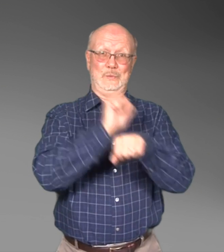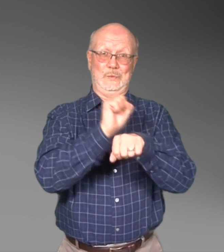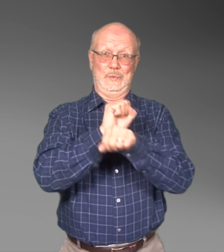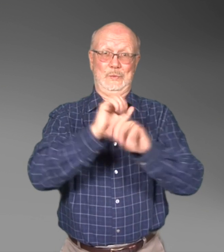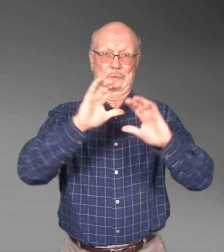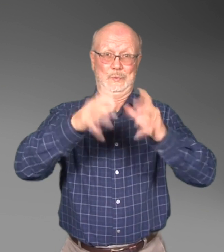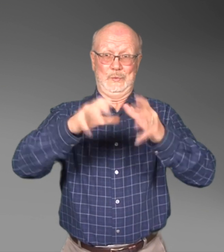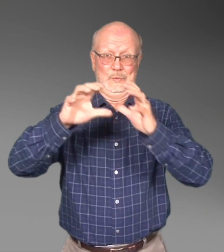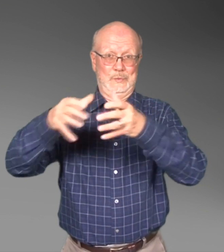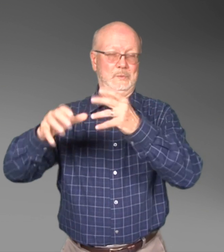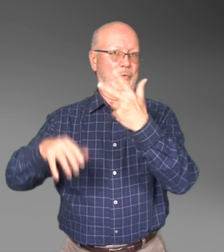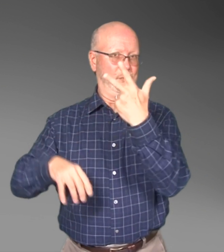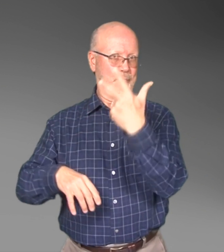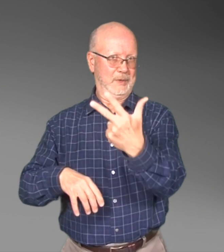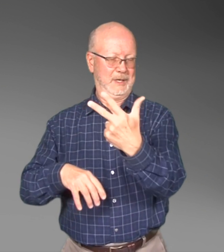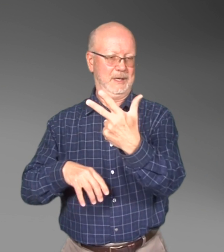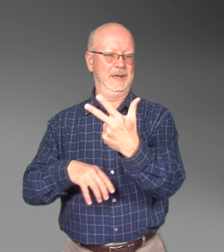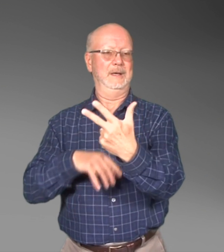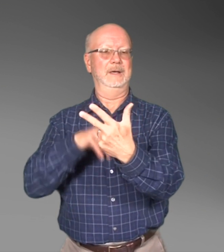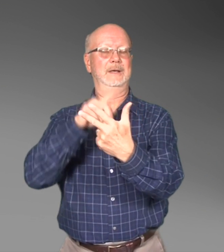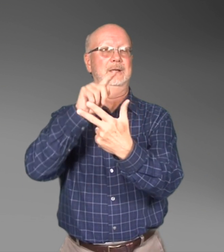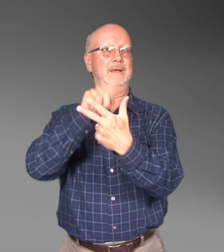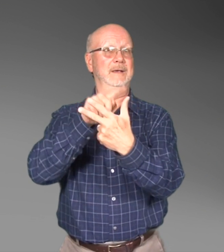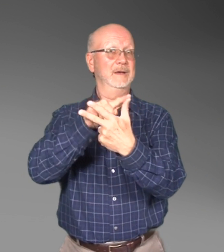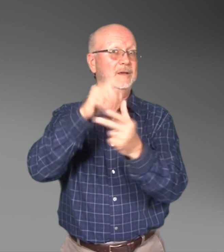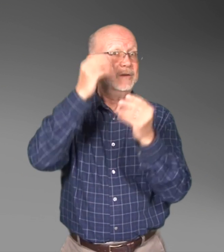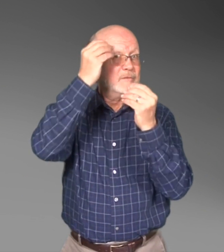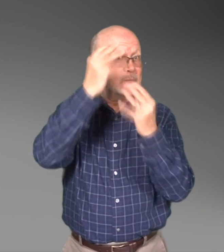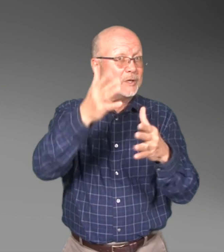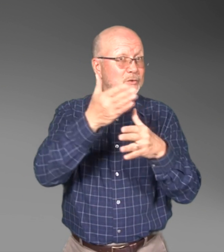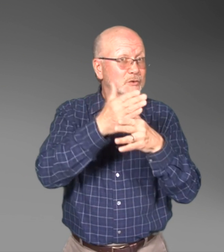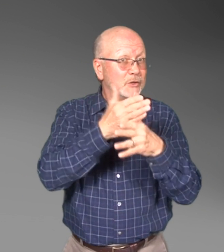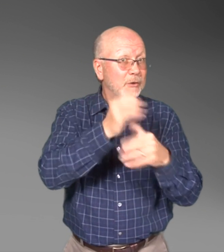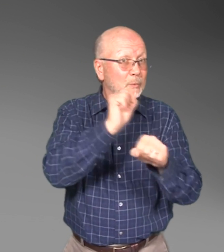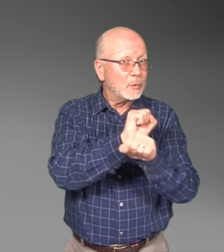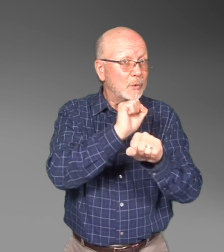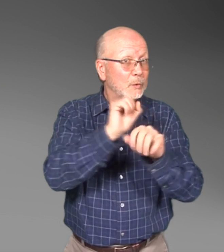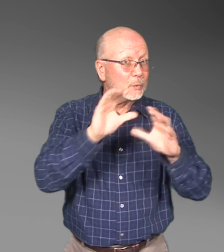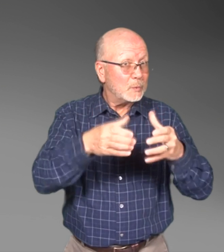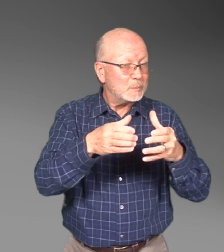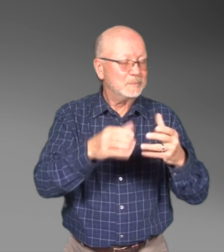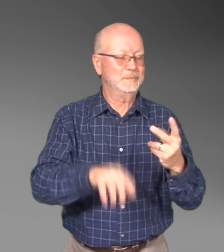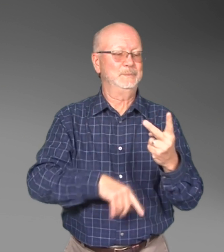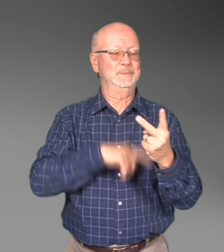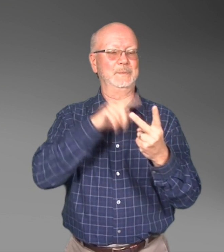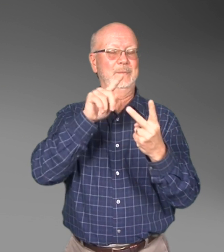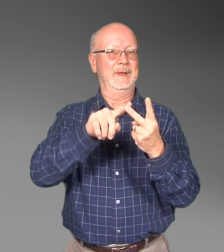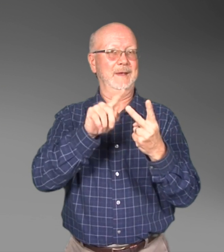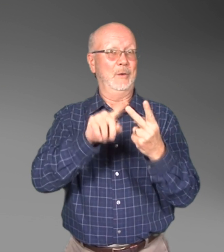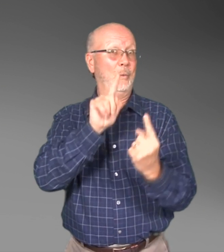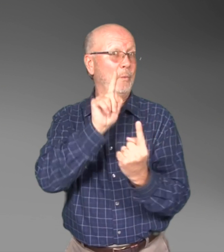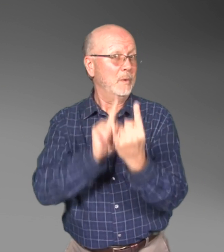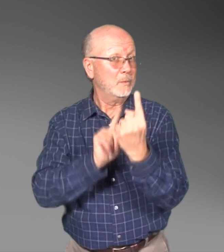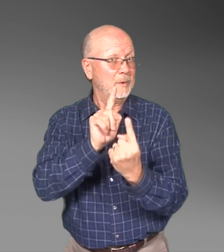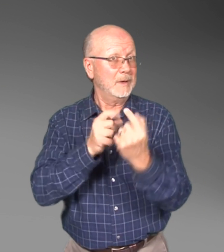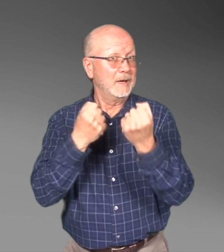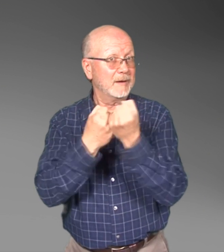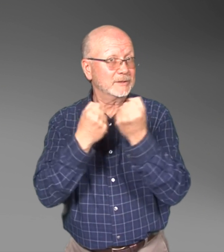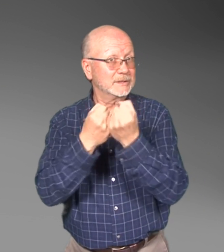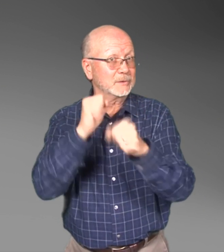ACE has three work groups consisting of the Information Sharing Work Group, the One‑On‑One